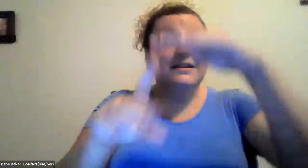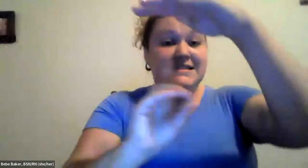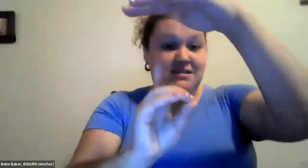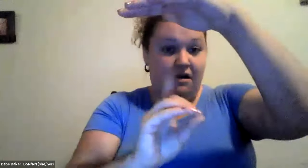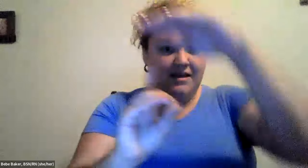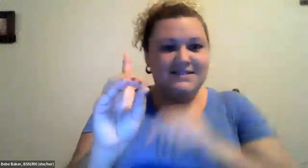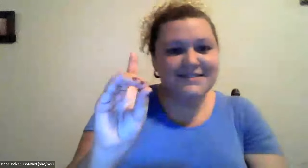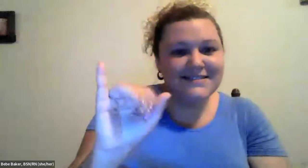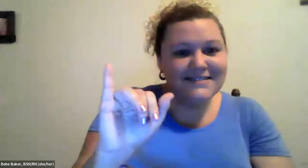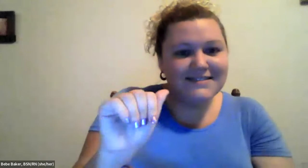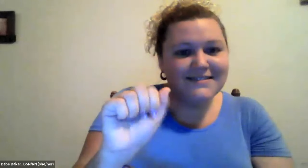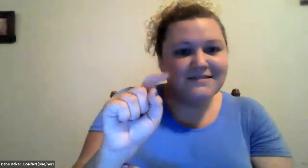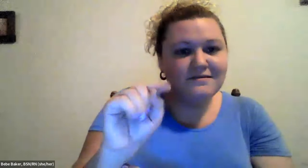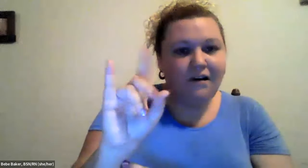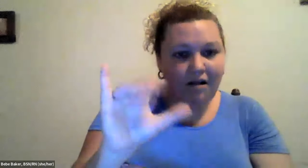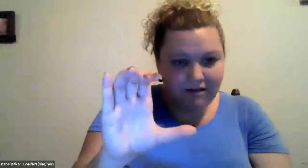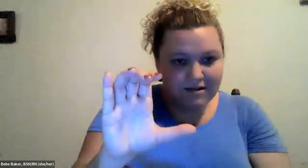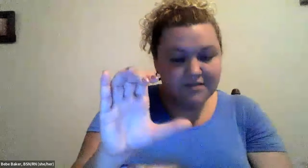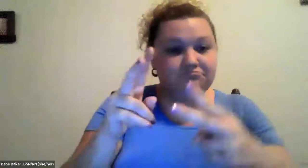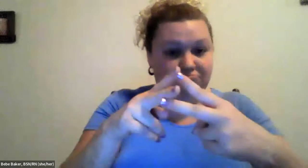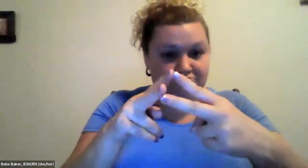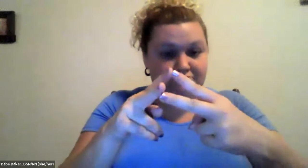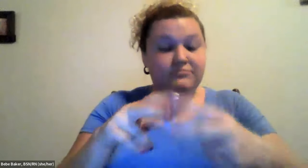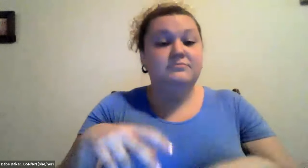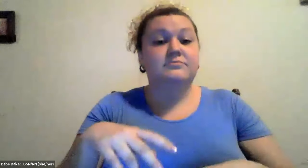Cristine Saunders: Which is the one on the top or diastolic, which is the number on the bottom.